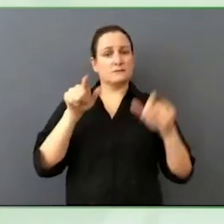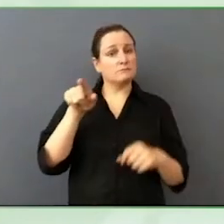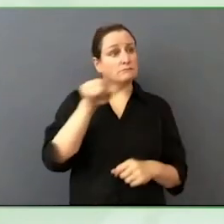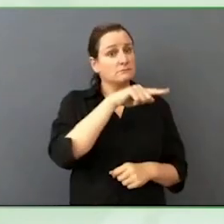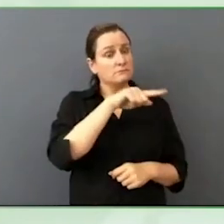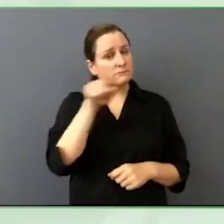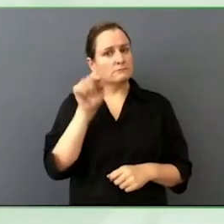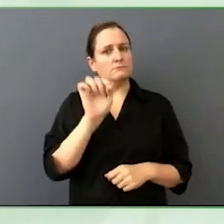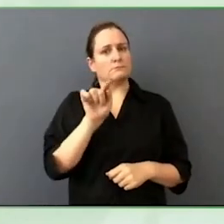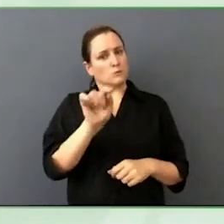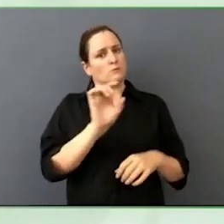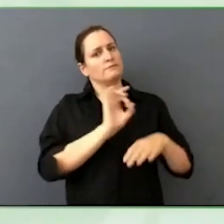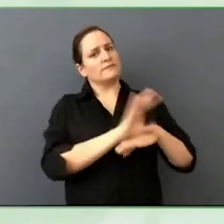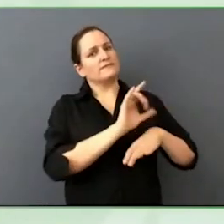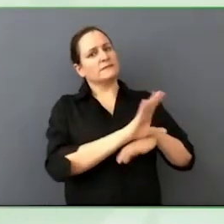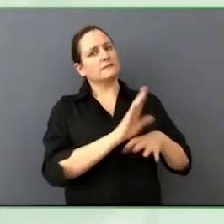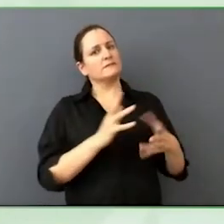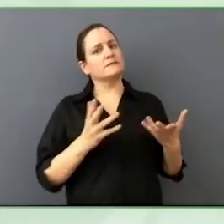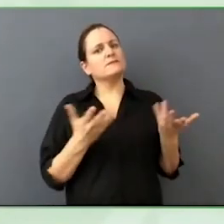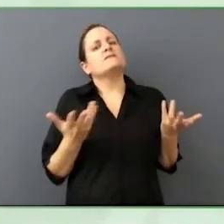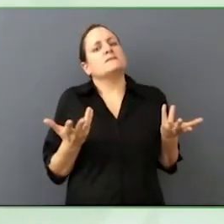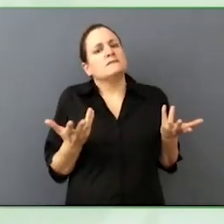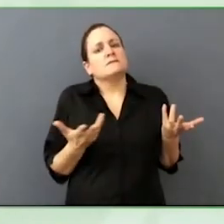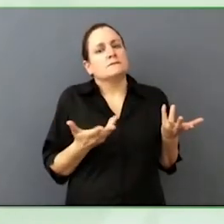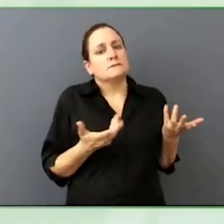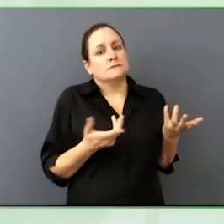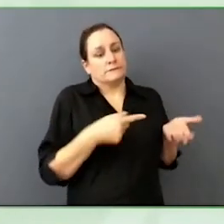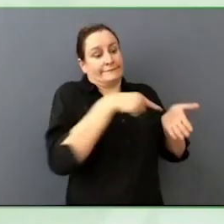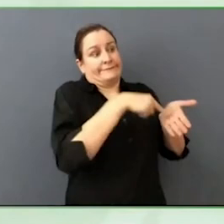inclusively. What you recommend? What do you advise?